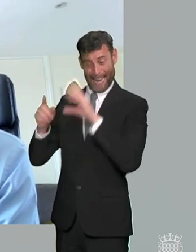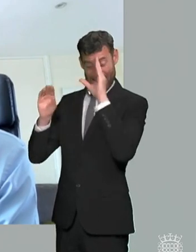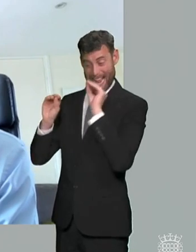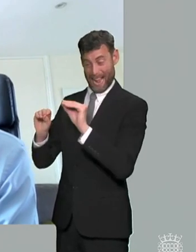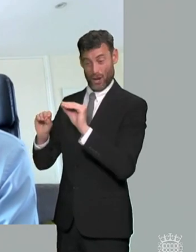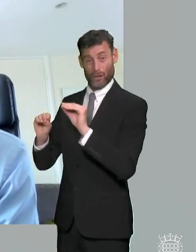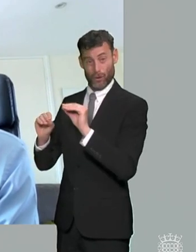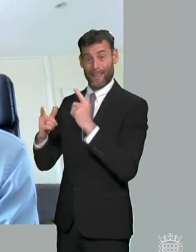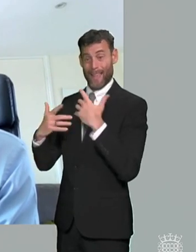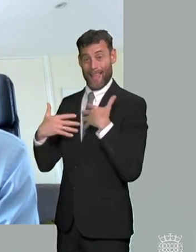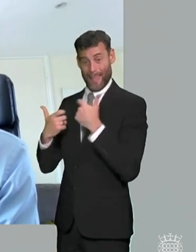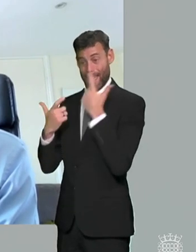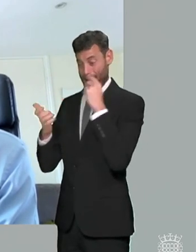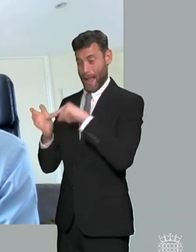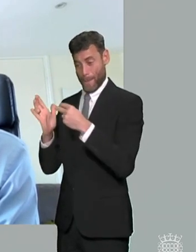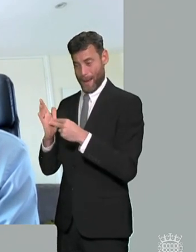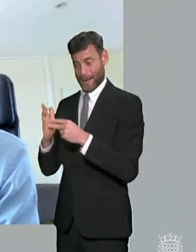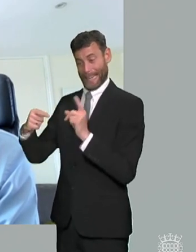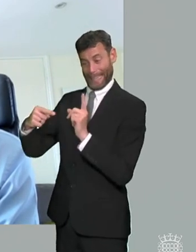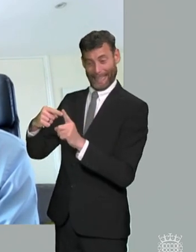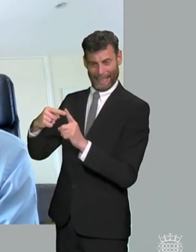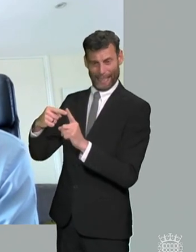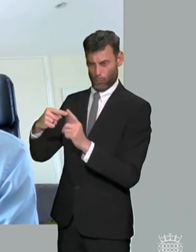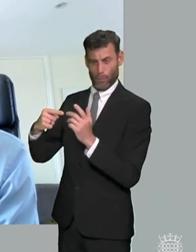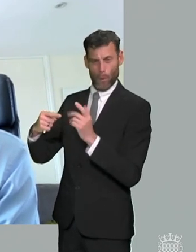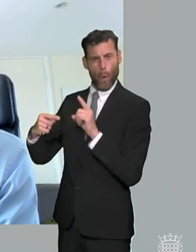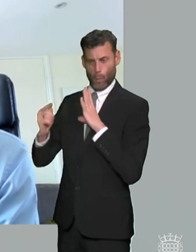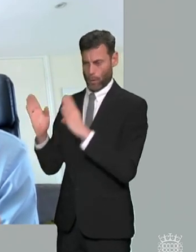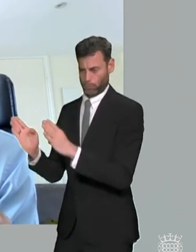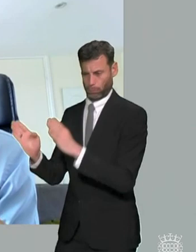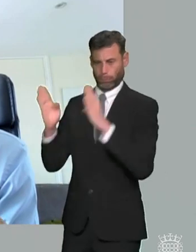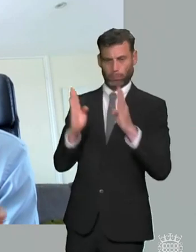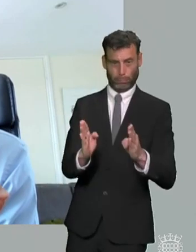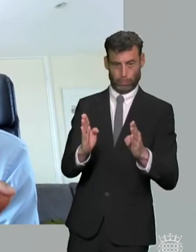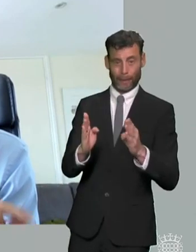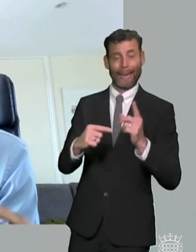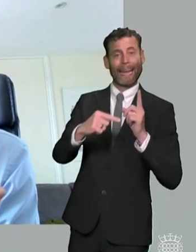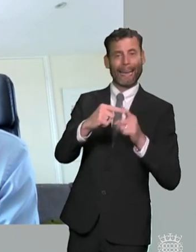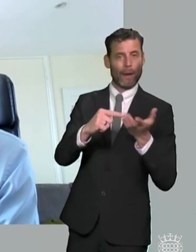plan the idea being that this kind of support that a young person is going to need to access